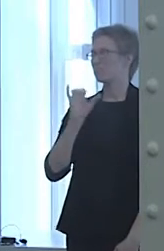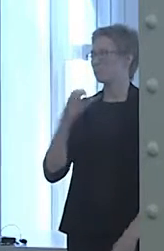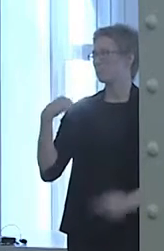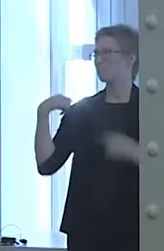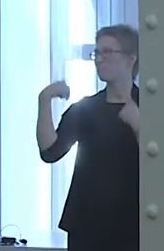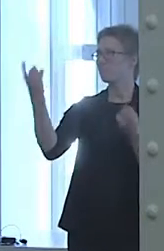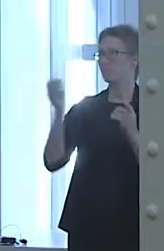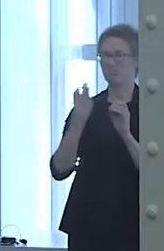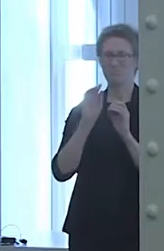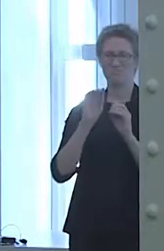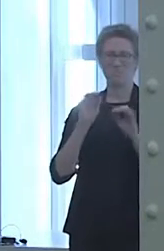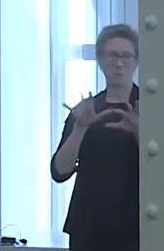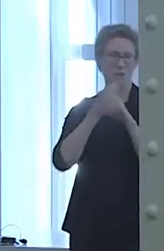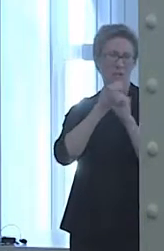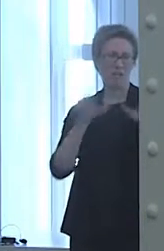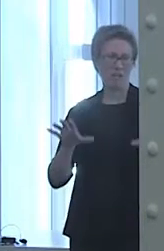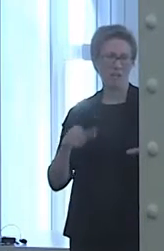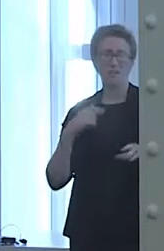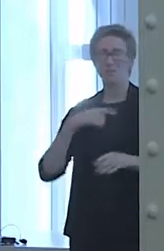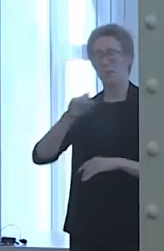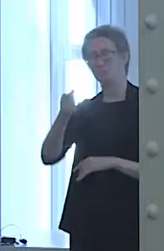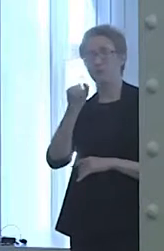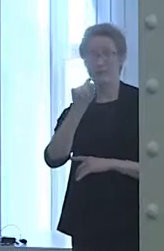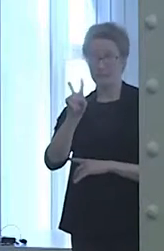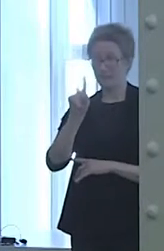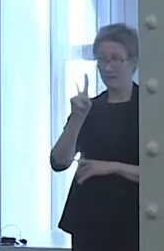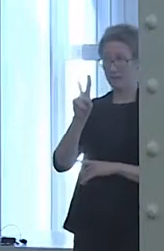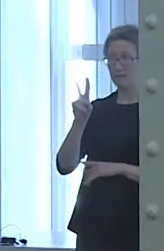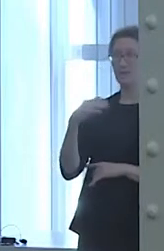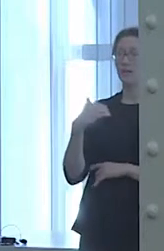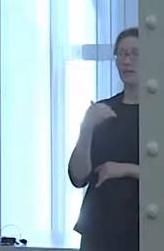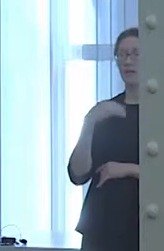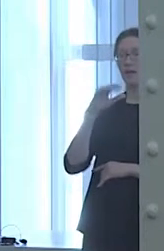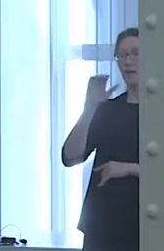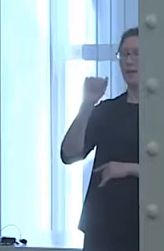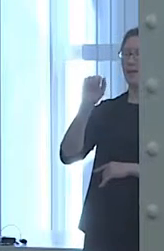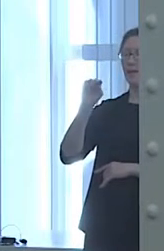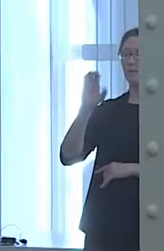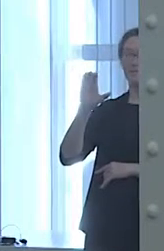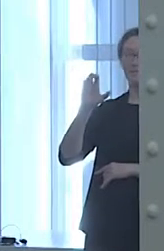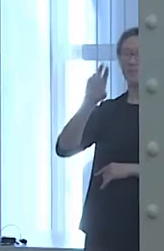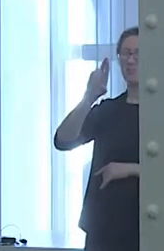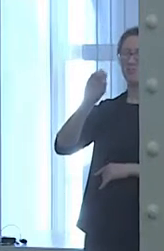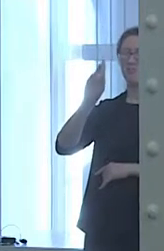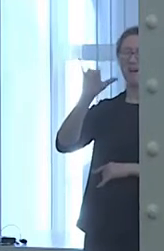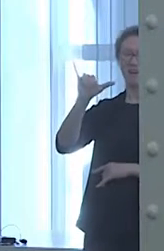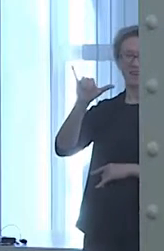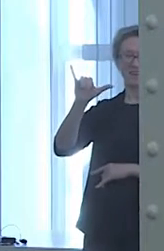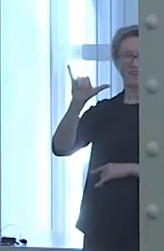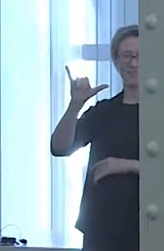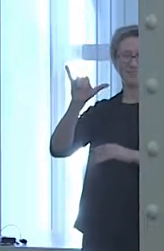and finally turned on the television and there was an AMC Rocky marathon. I stumbled upon Rocky III,